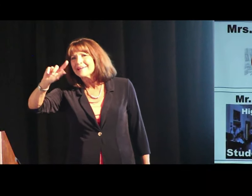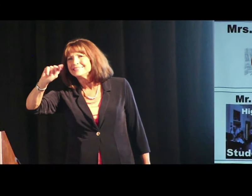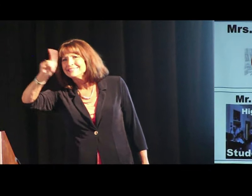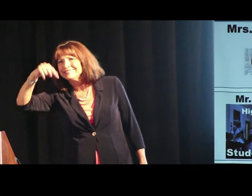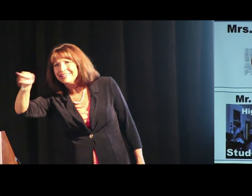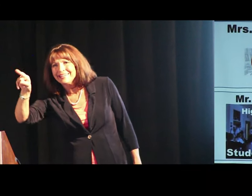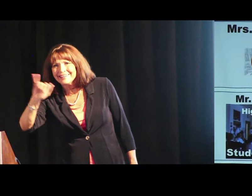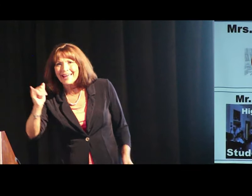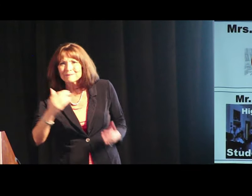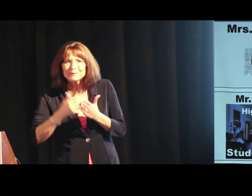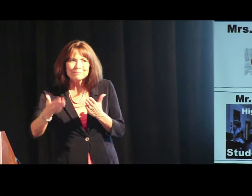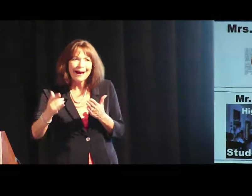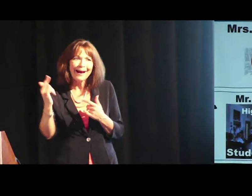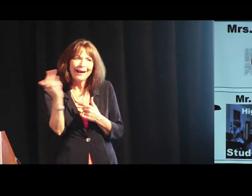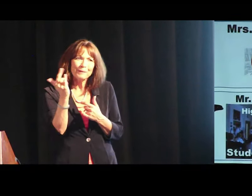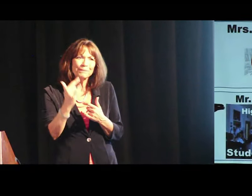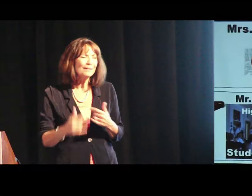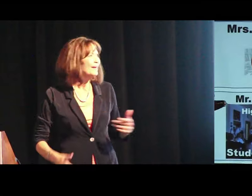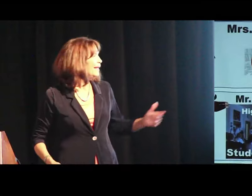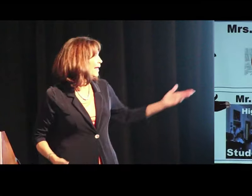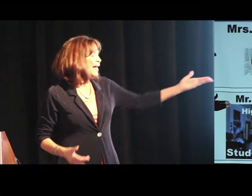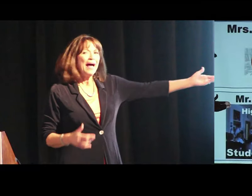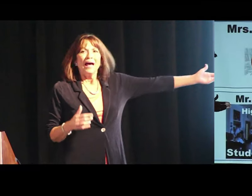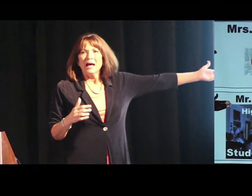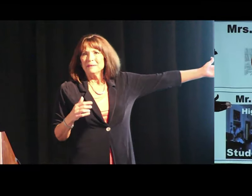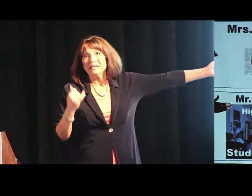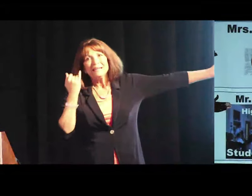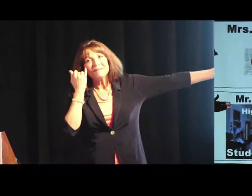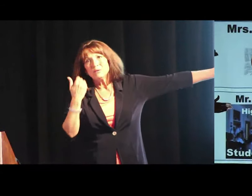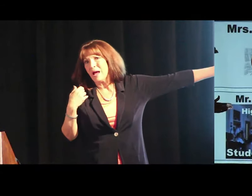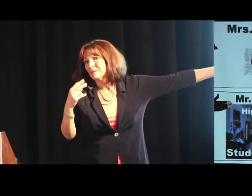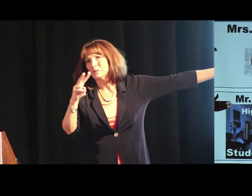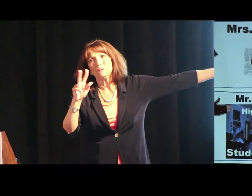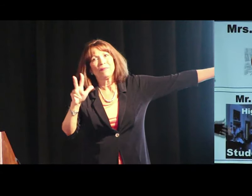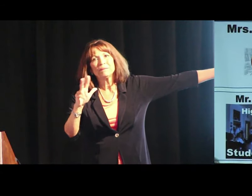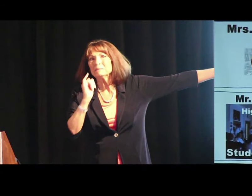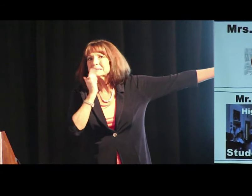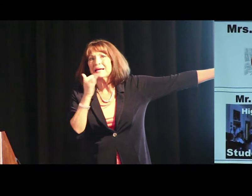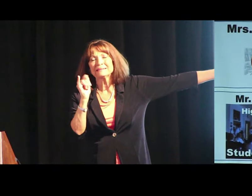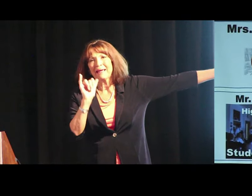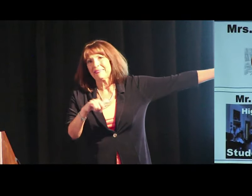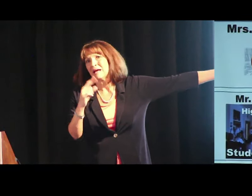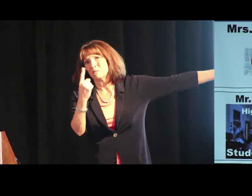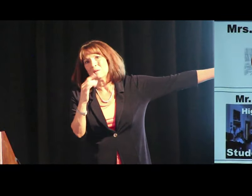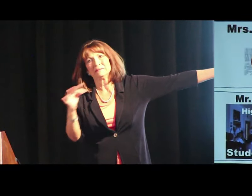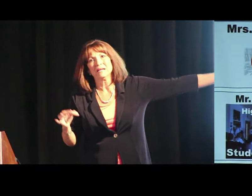like when you're buying an airline ticket with a “z” on the end. There were 22 or 23 mistakes,